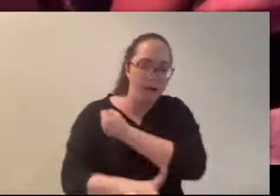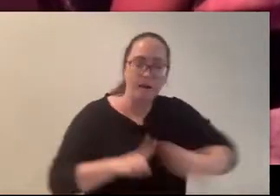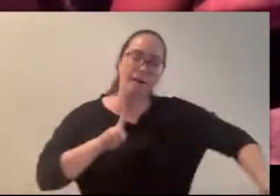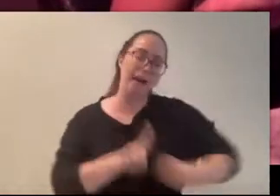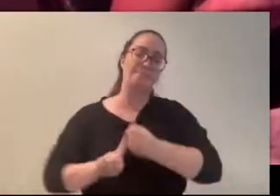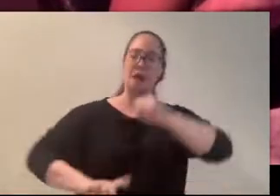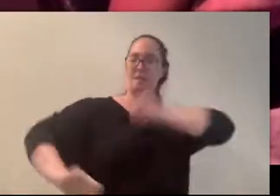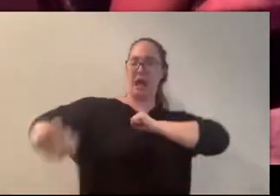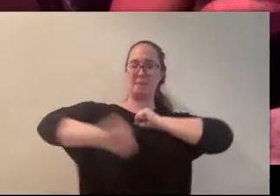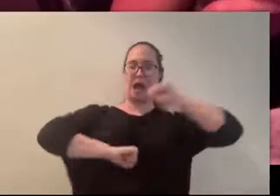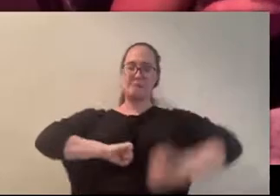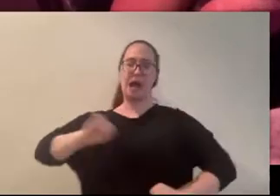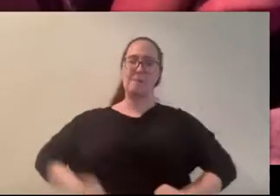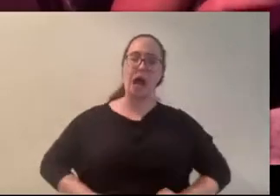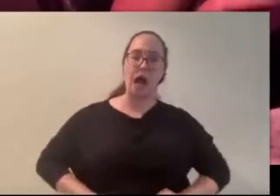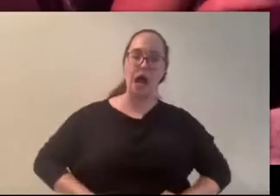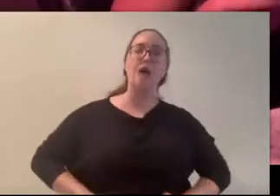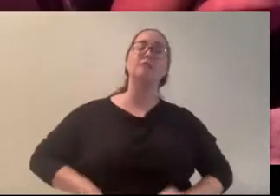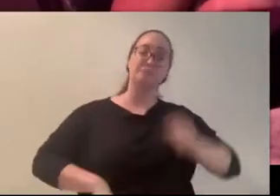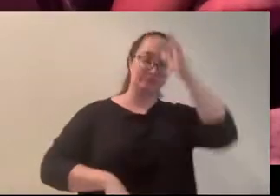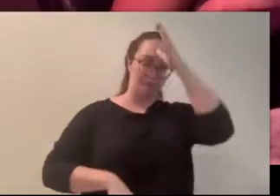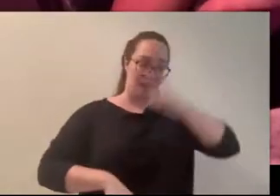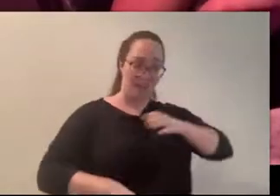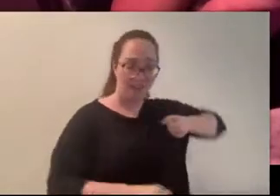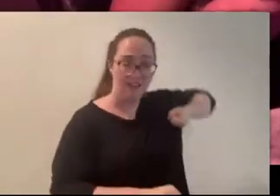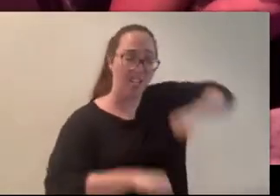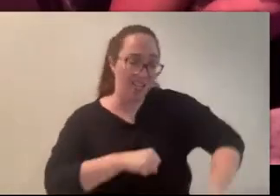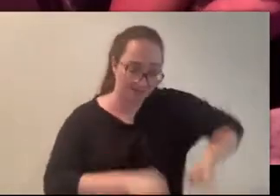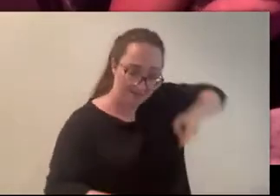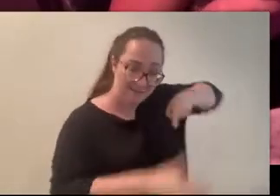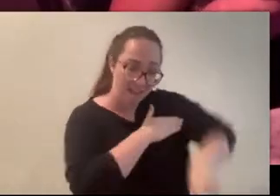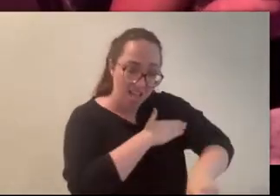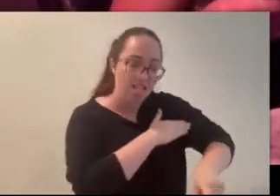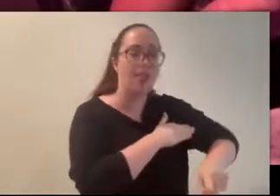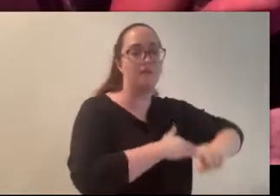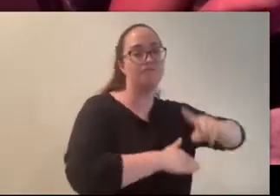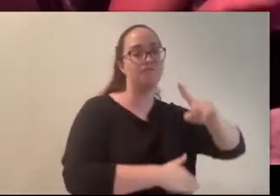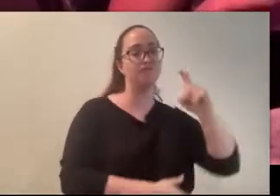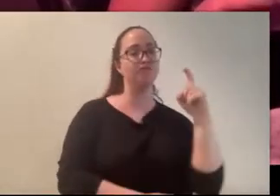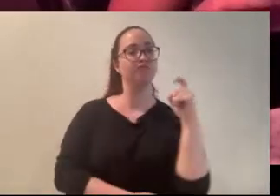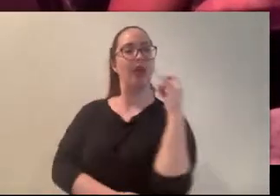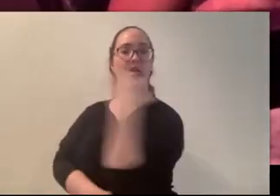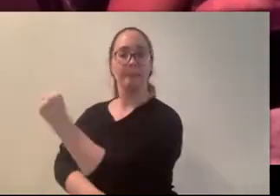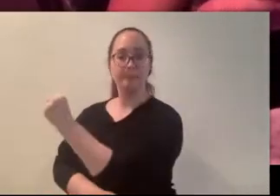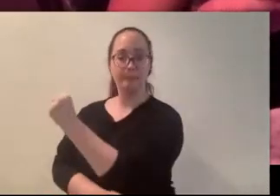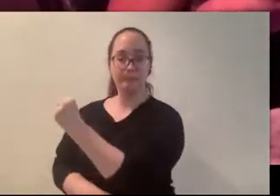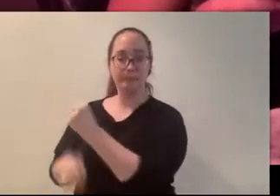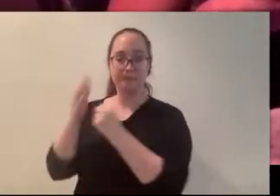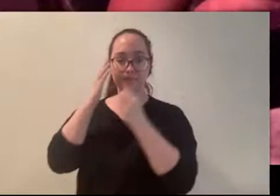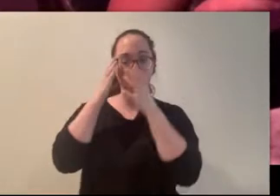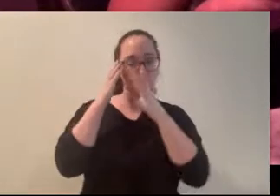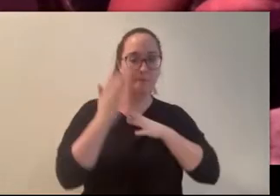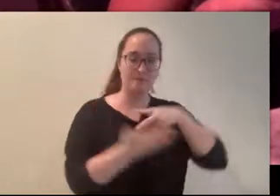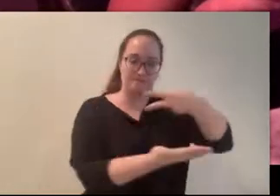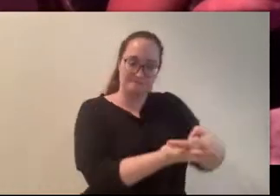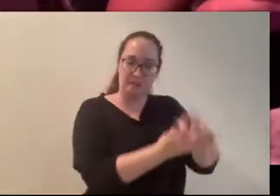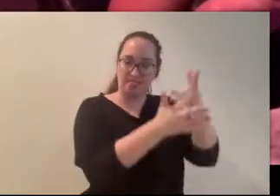was done, he just left her to bleed out beside the road. She wasn’t found until the next morning and,